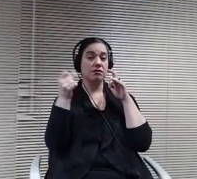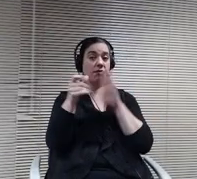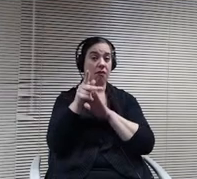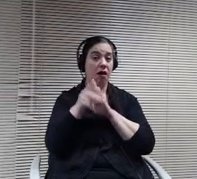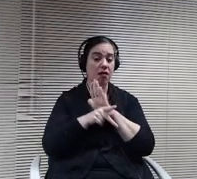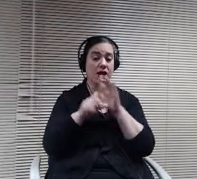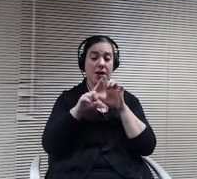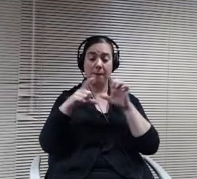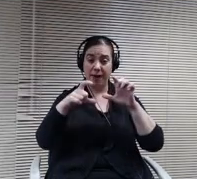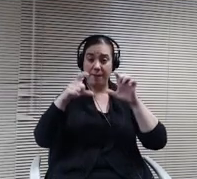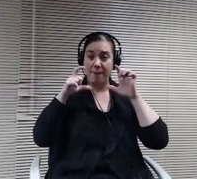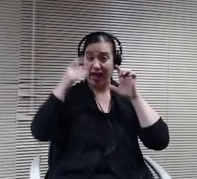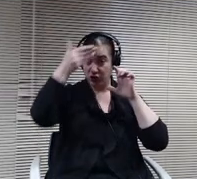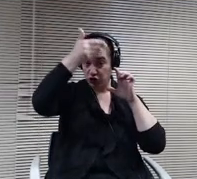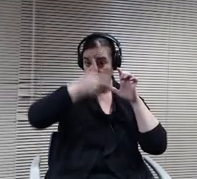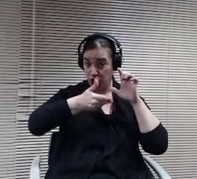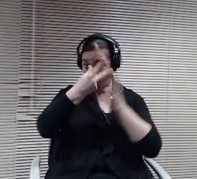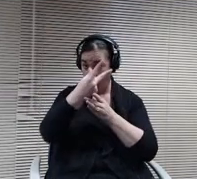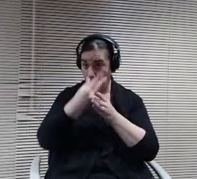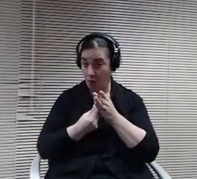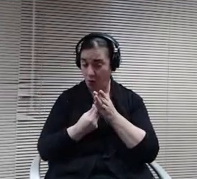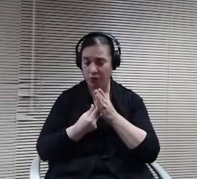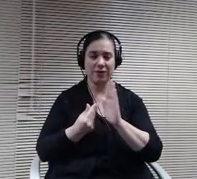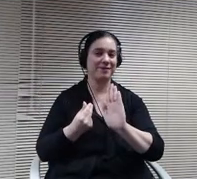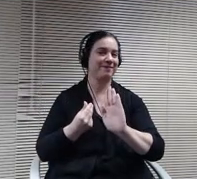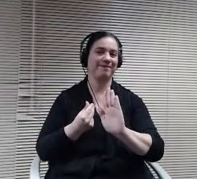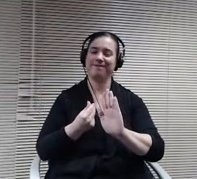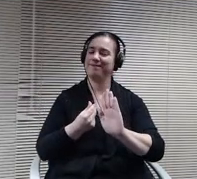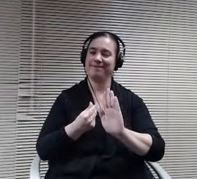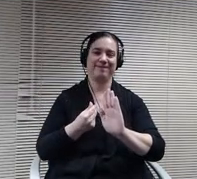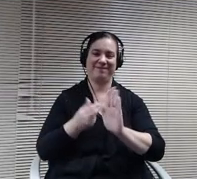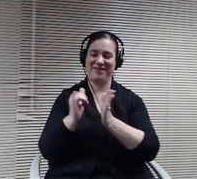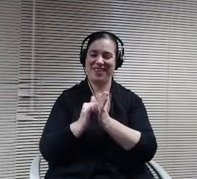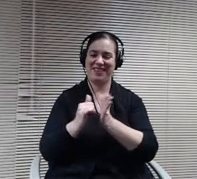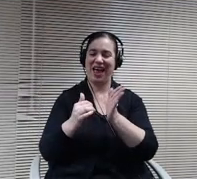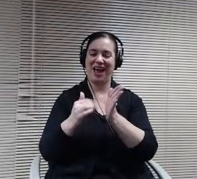and now they backed off of that requirement and so that's going